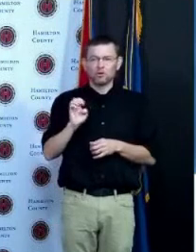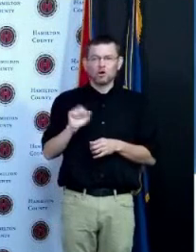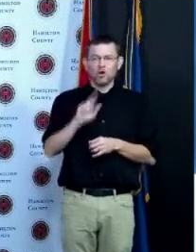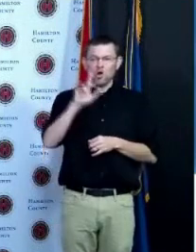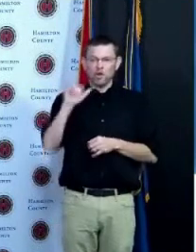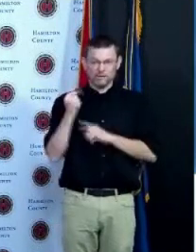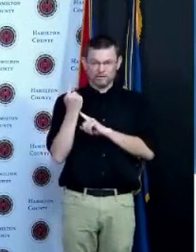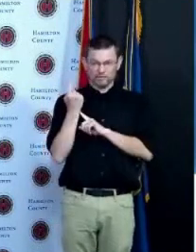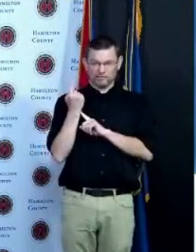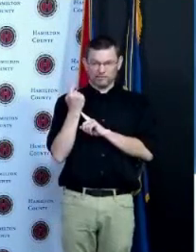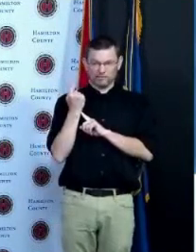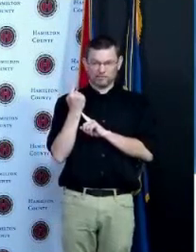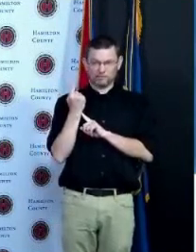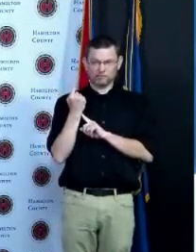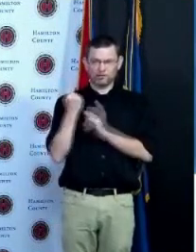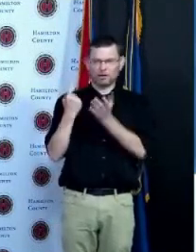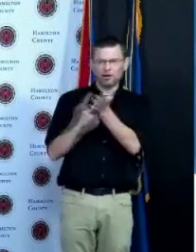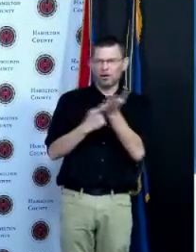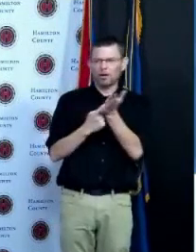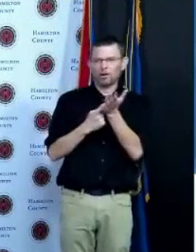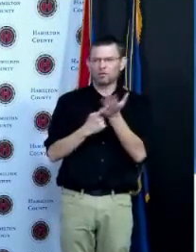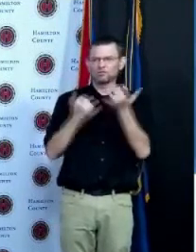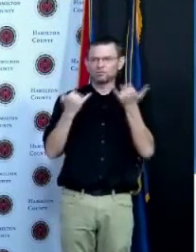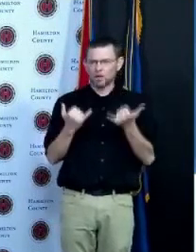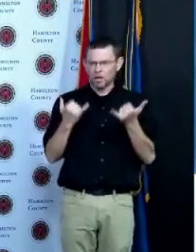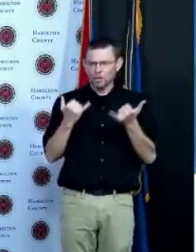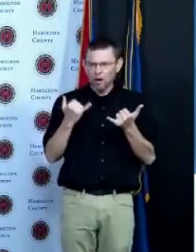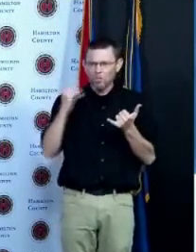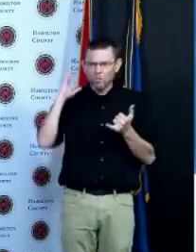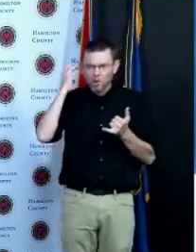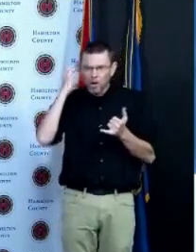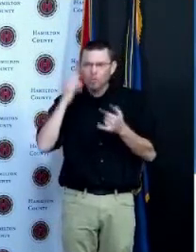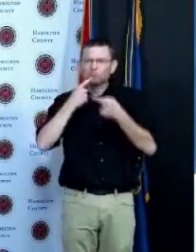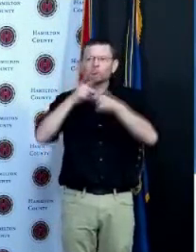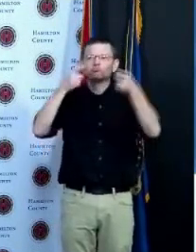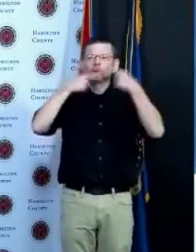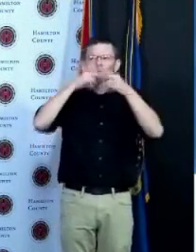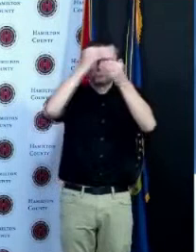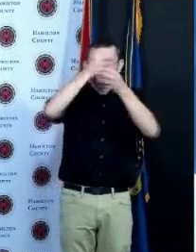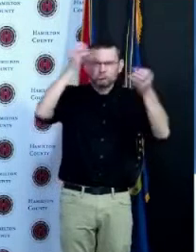discussing it now do you have I mean your your business is throwing open your mic to people who